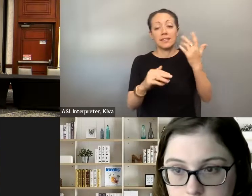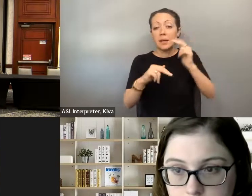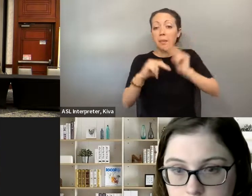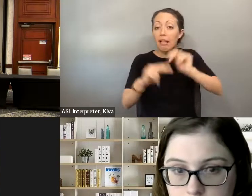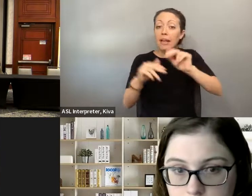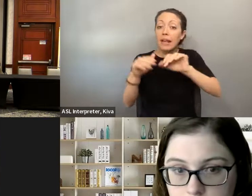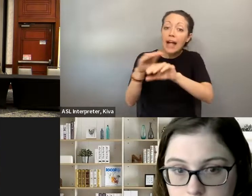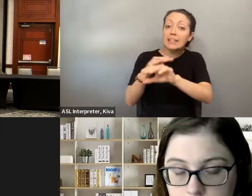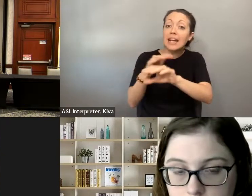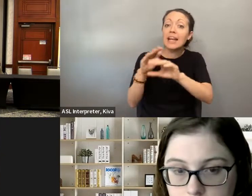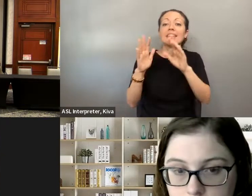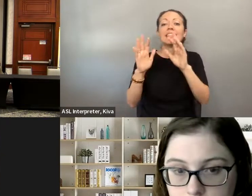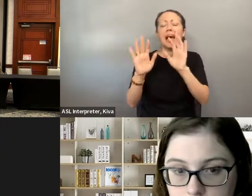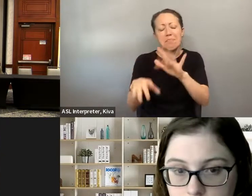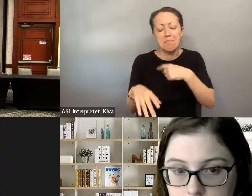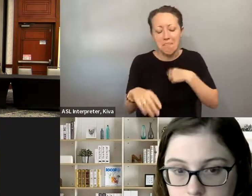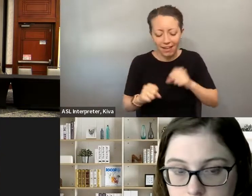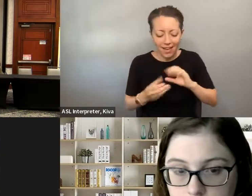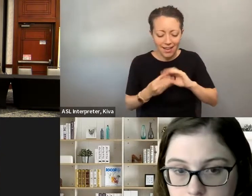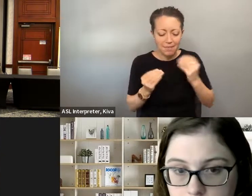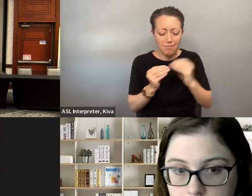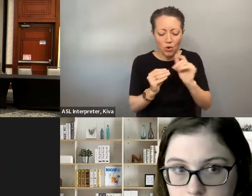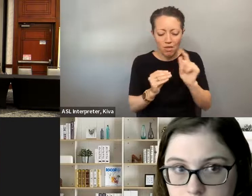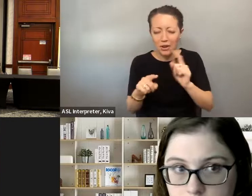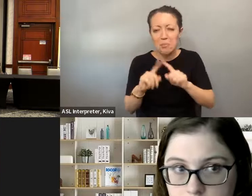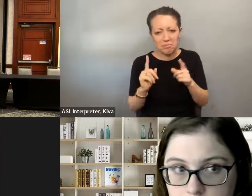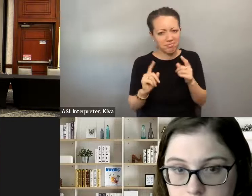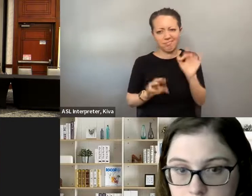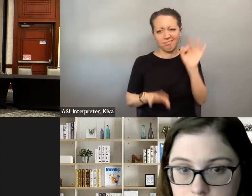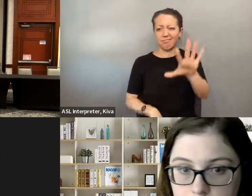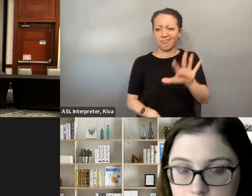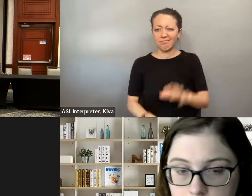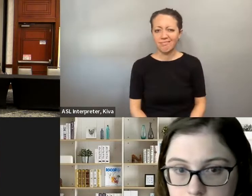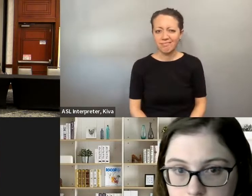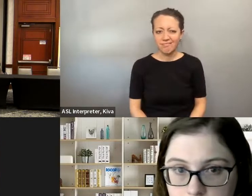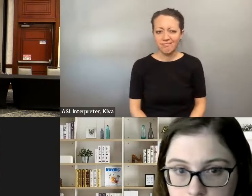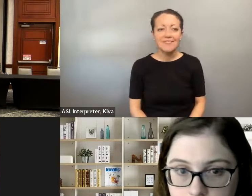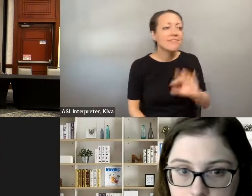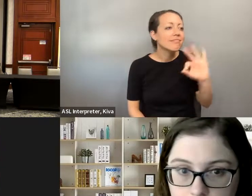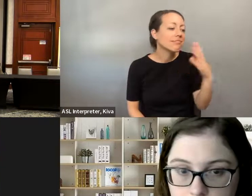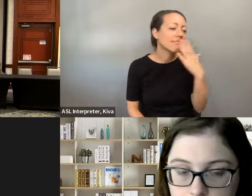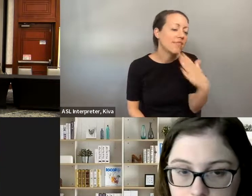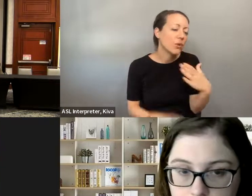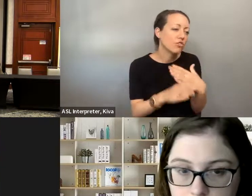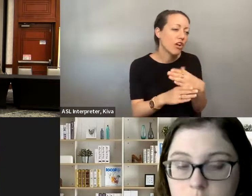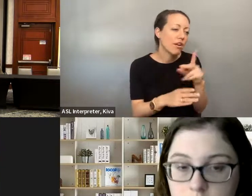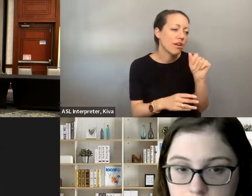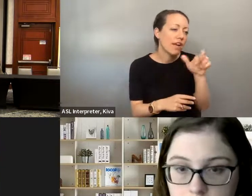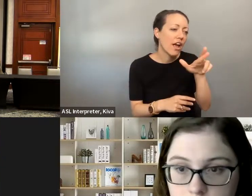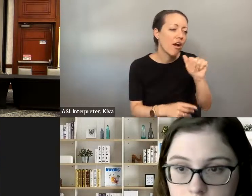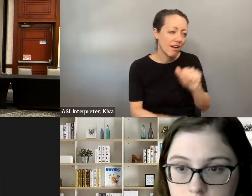disabled parking spaces and to make sure that the buildings are accessible, I think that's also important to get involved Hmm.